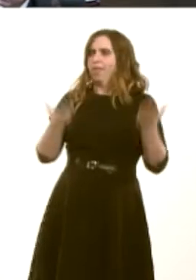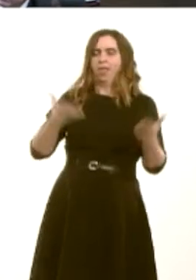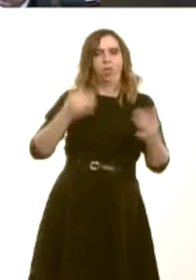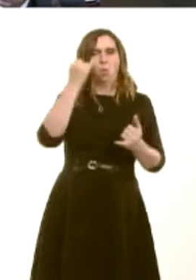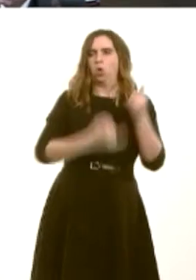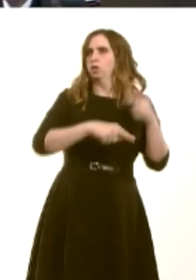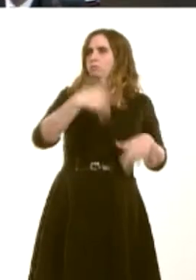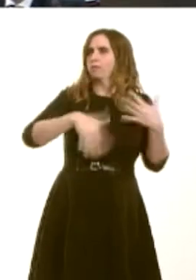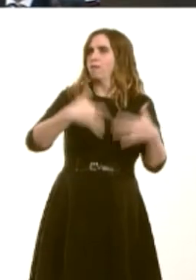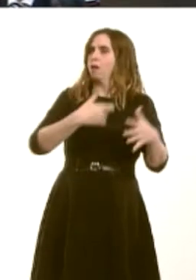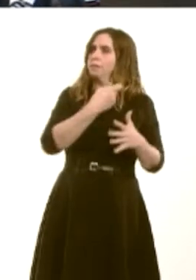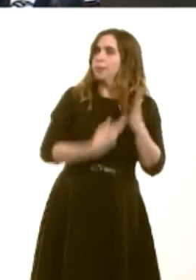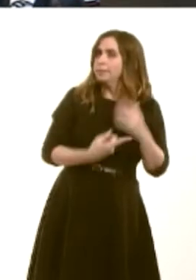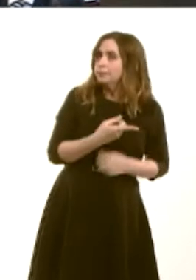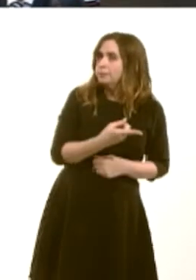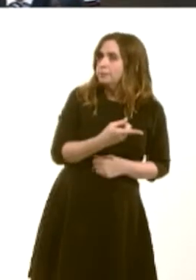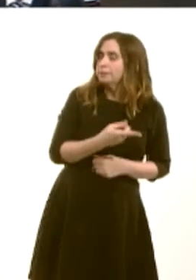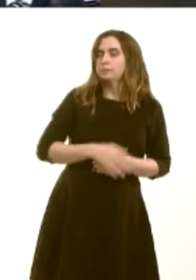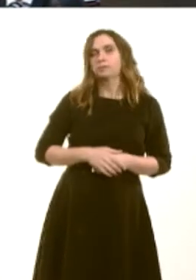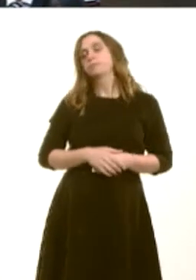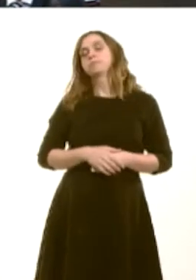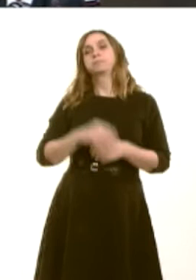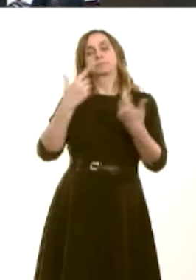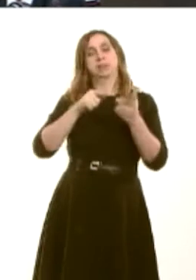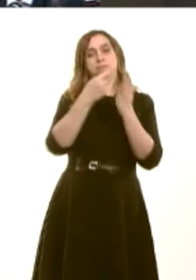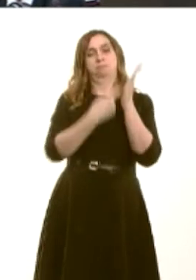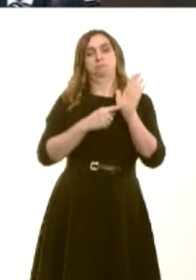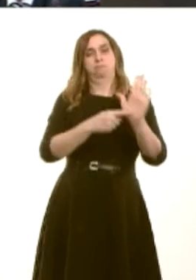on disabled people. This reform, combined with the remaining UK Governmentís benefit